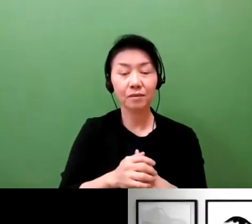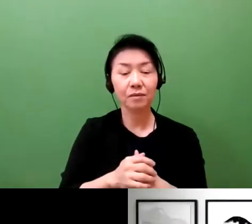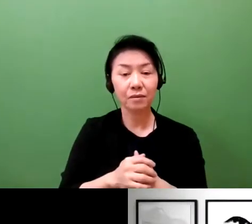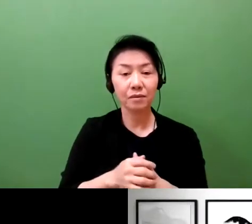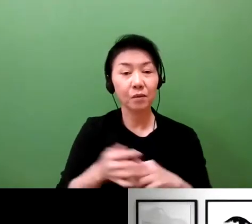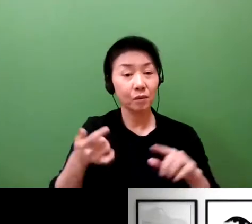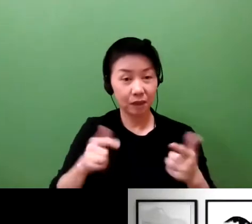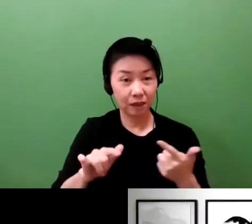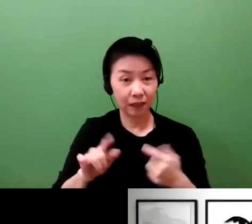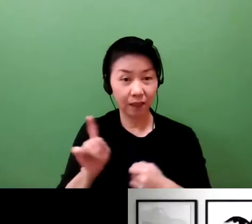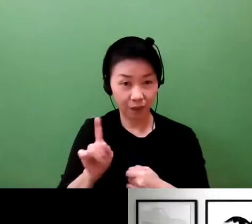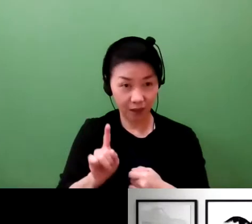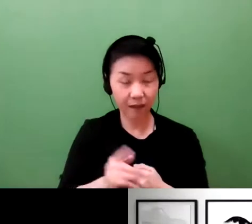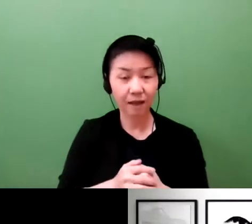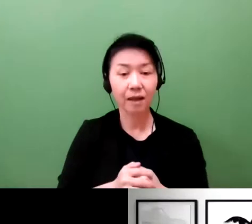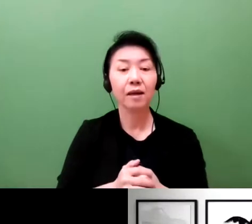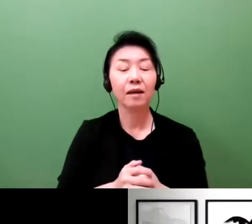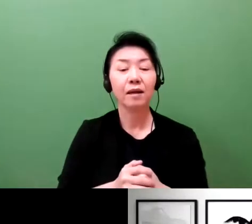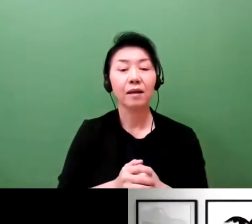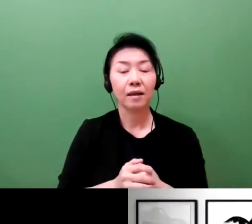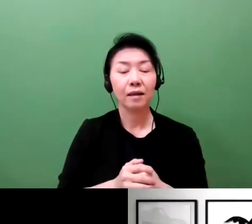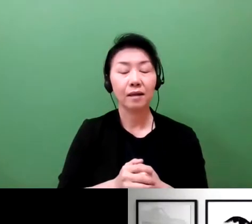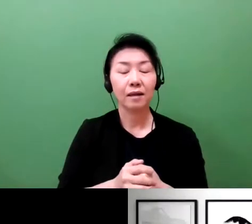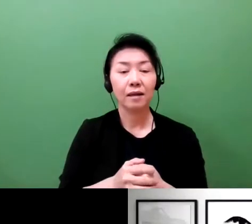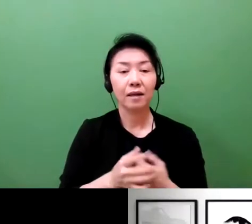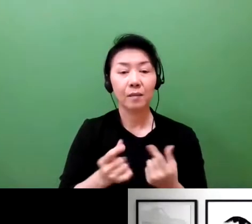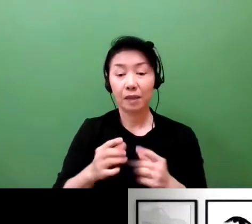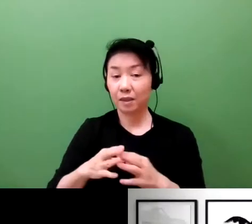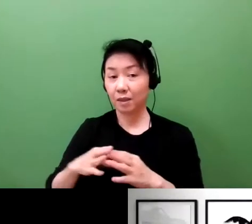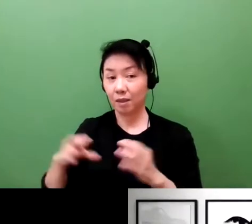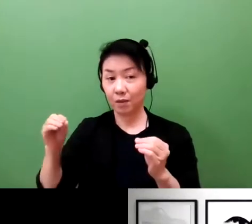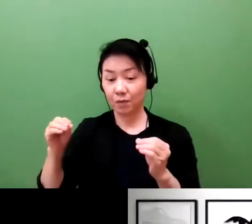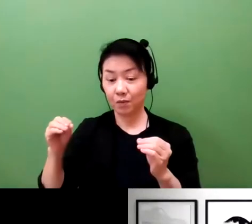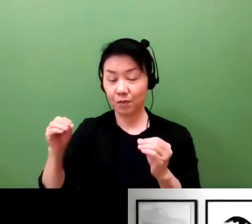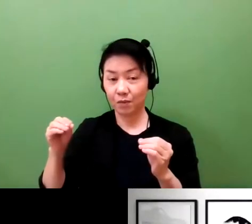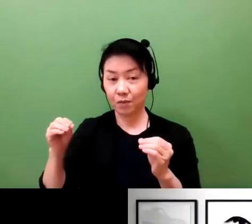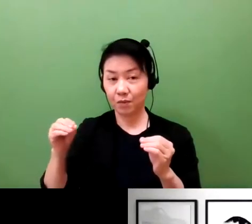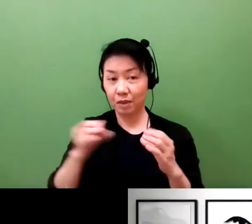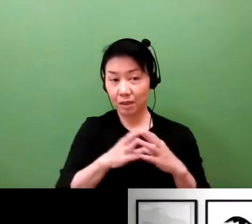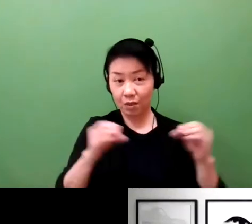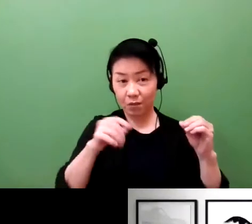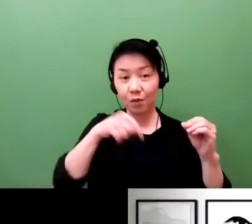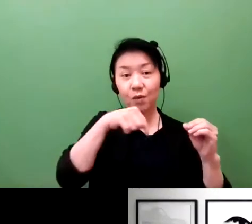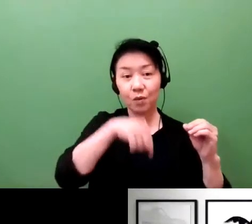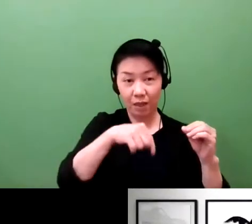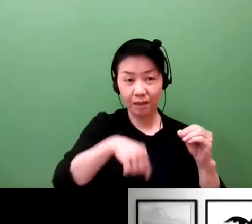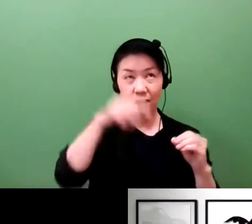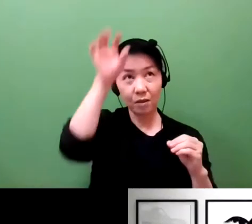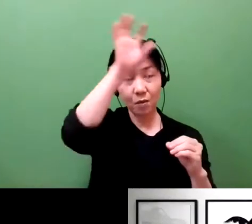does not present large differences. However, Japan is government-led, and so